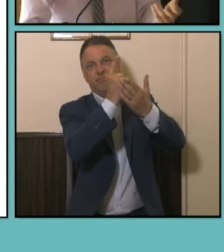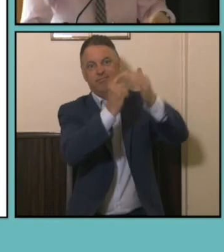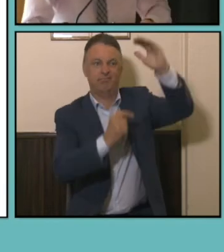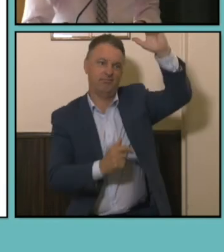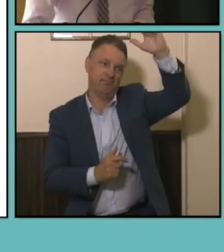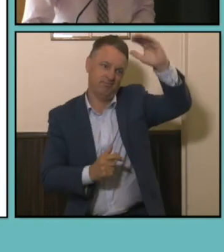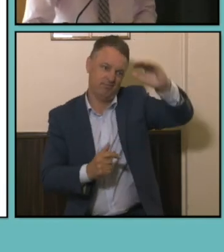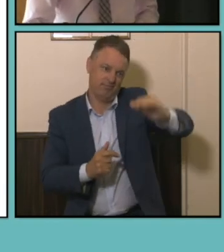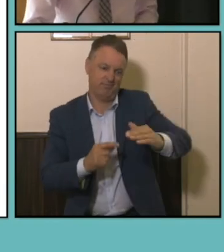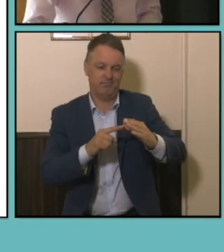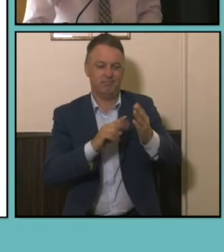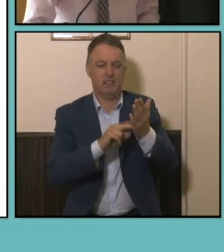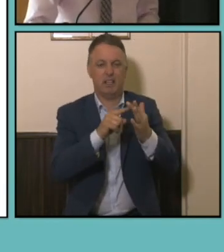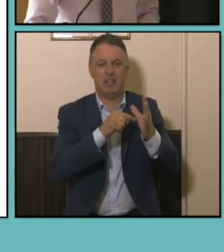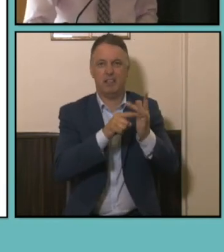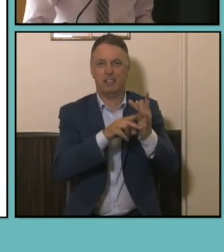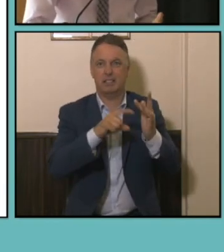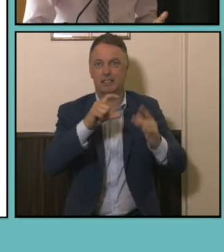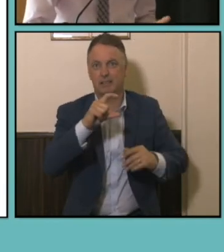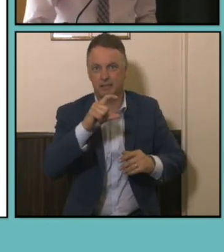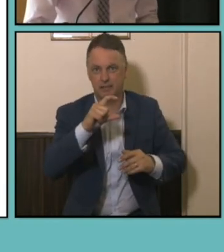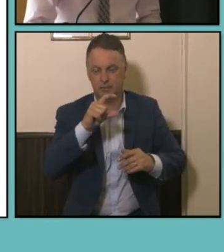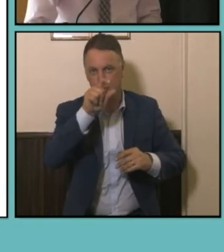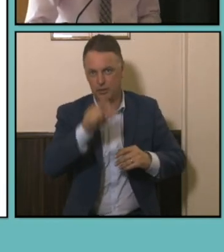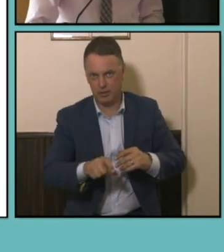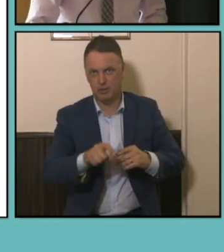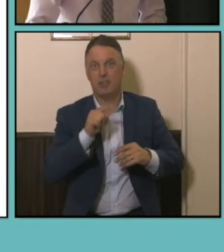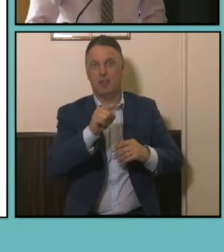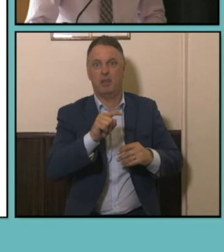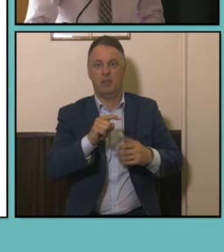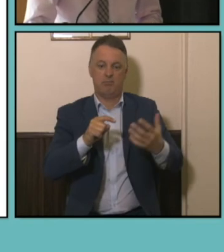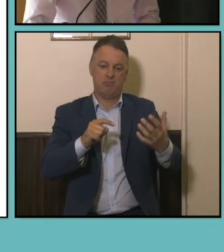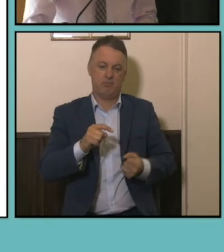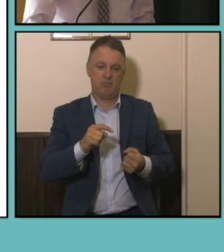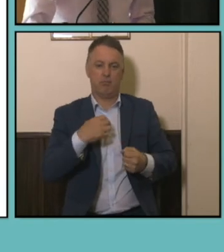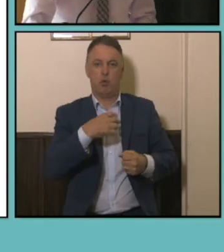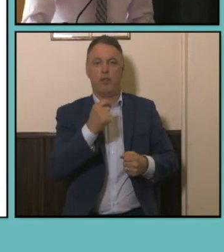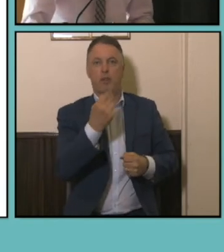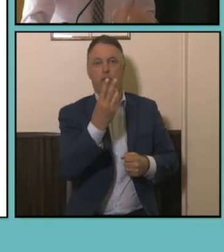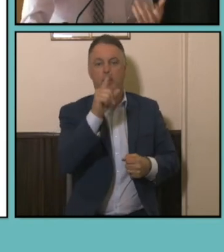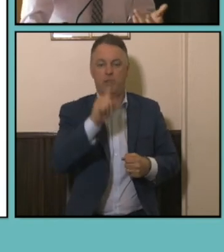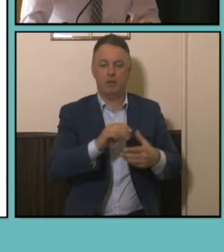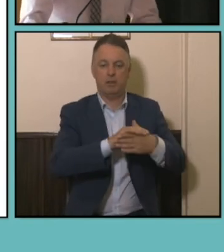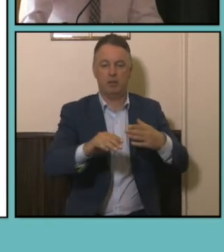so 60% of a anesthetists earn more than $3,000 a week as as we counted in the